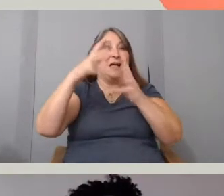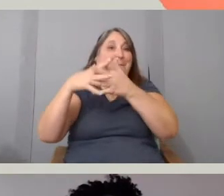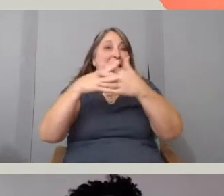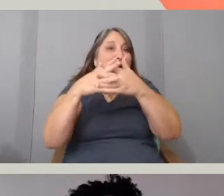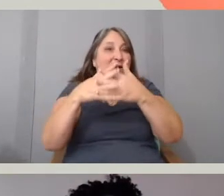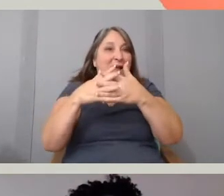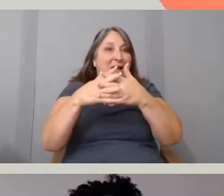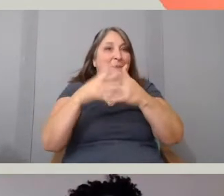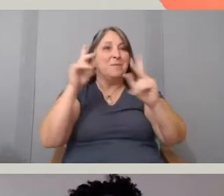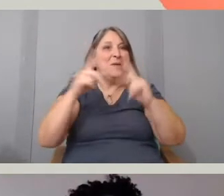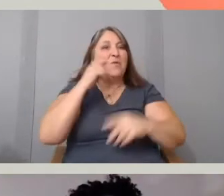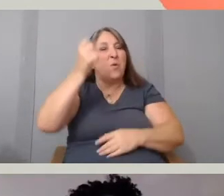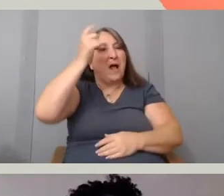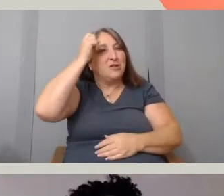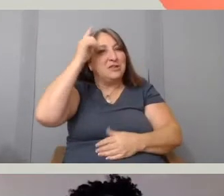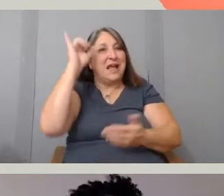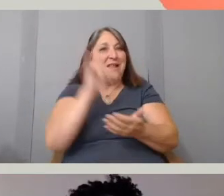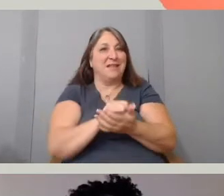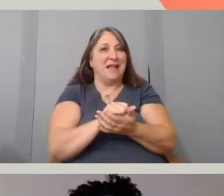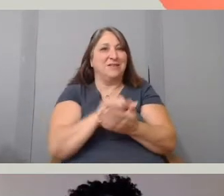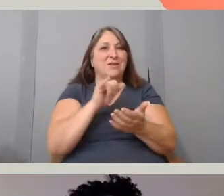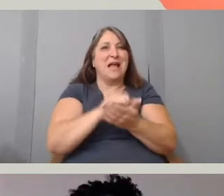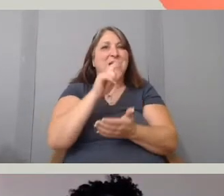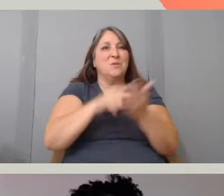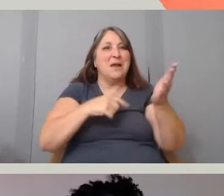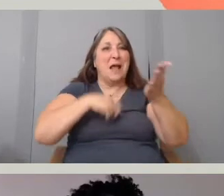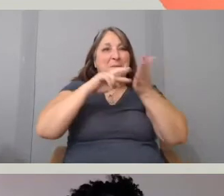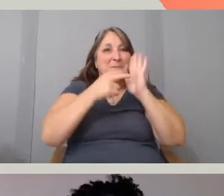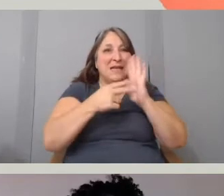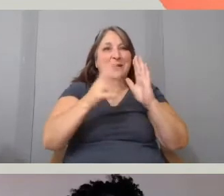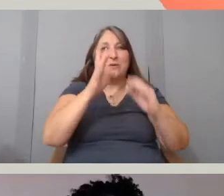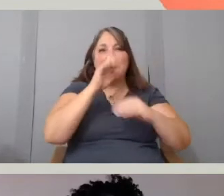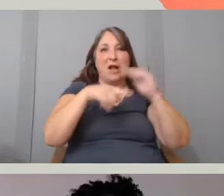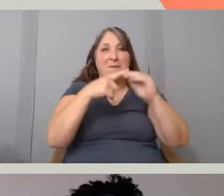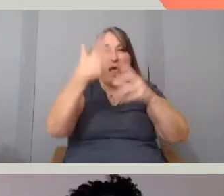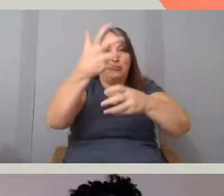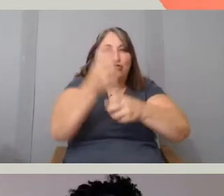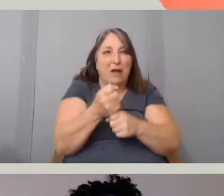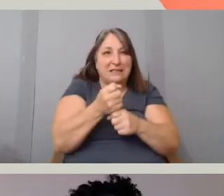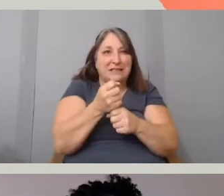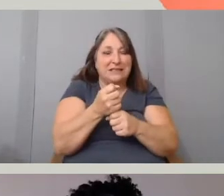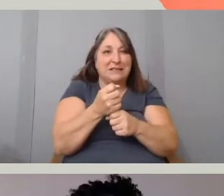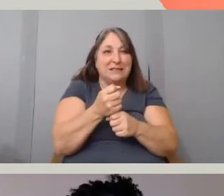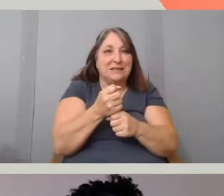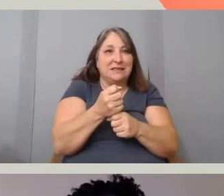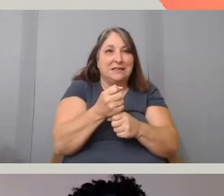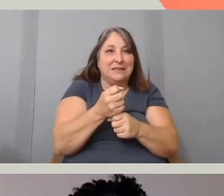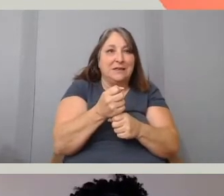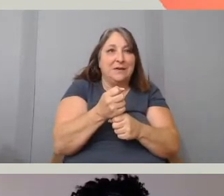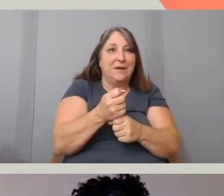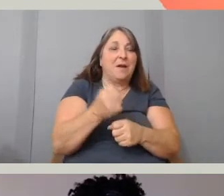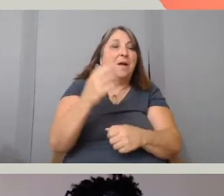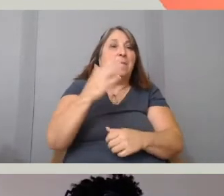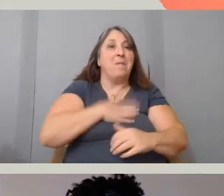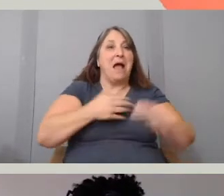So that's what we talking about when we talking about trust. My collaborators, I think,